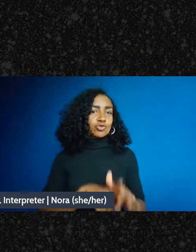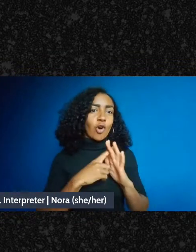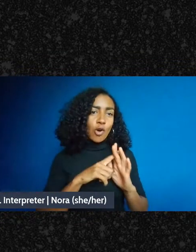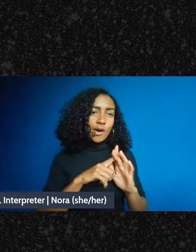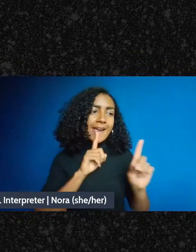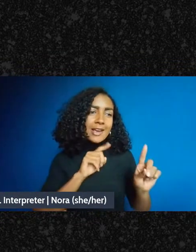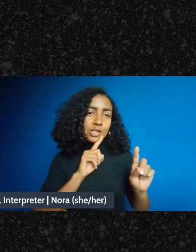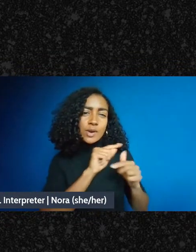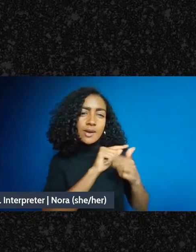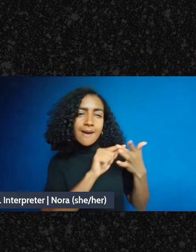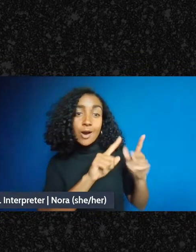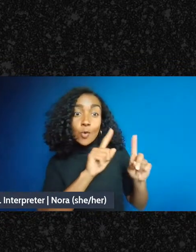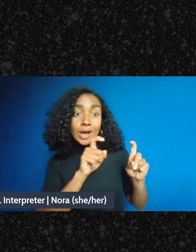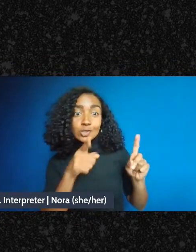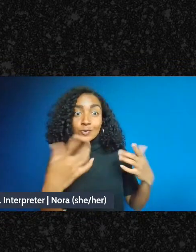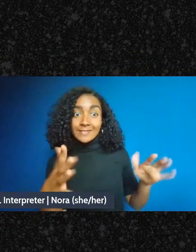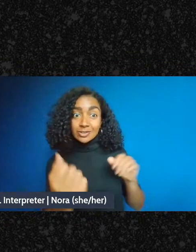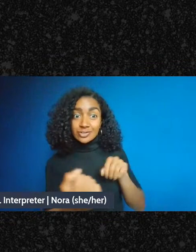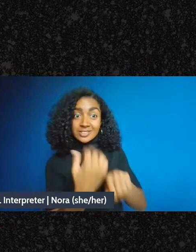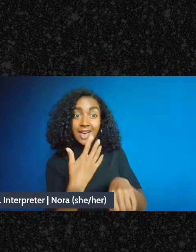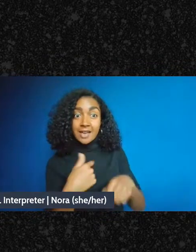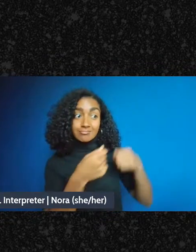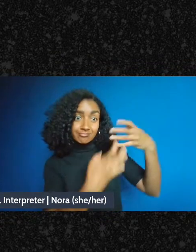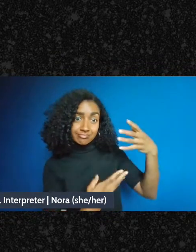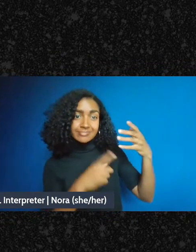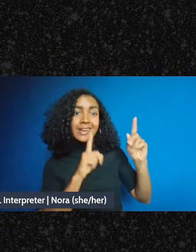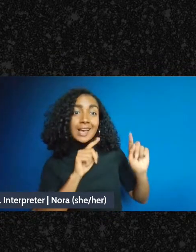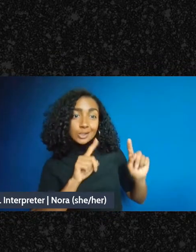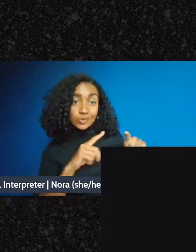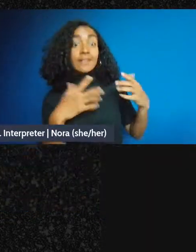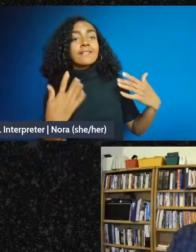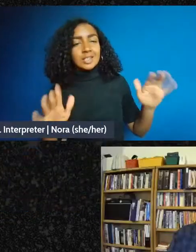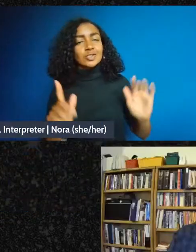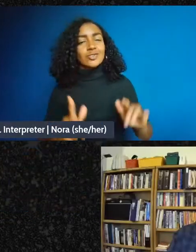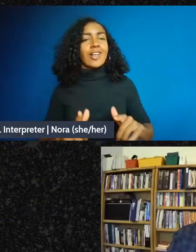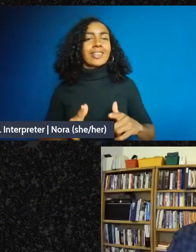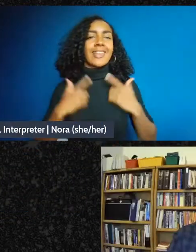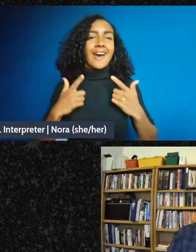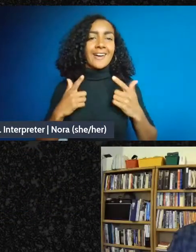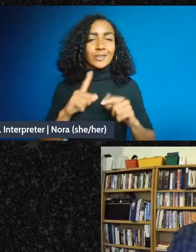we'll move to live Q&A, thank you so much for being here with us. MIKE: